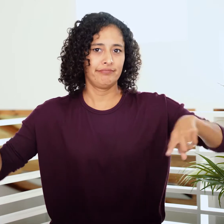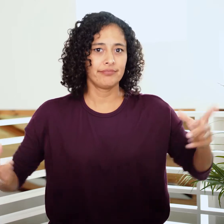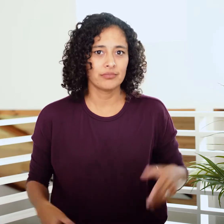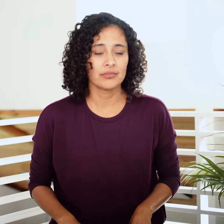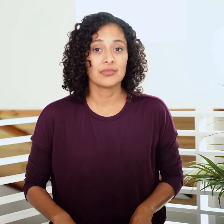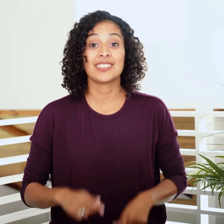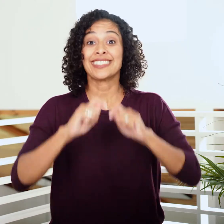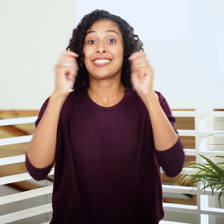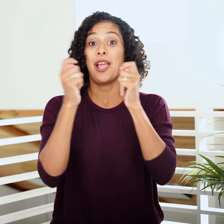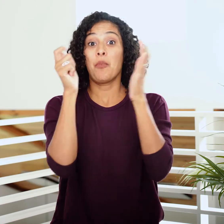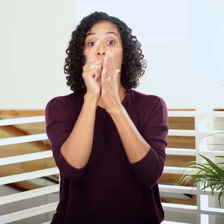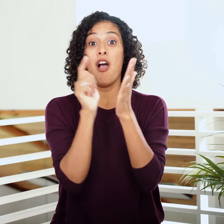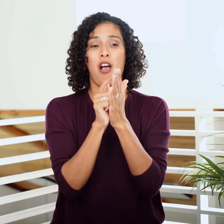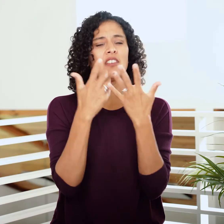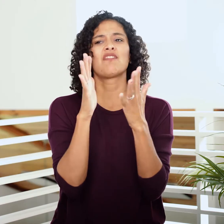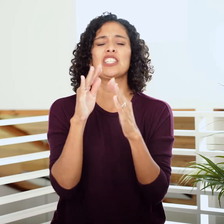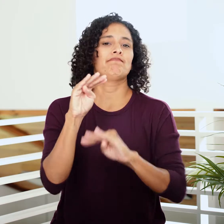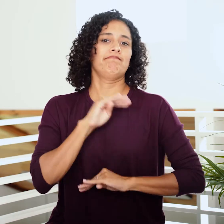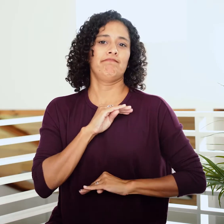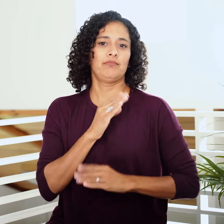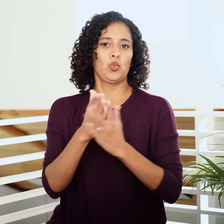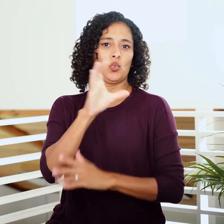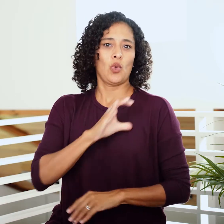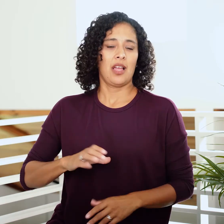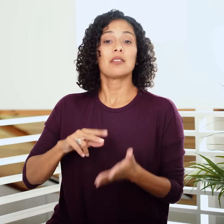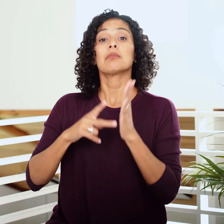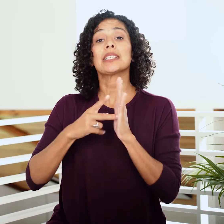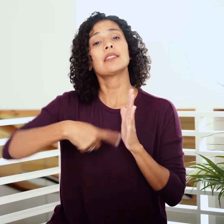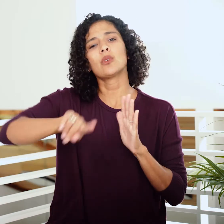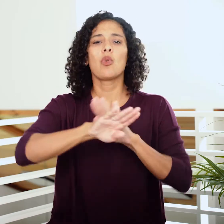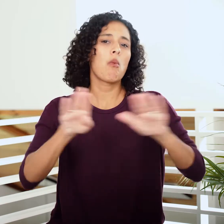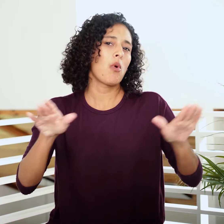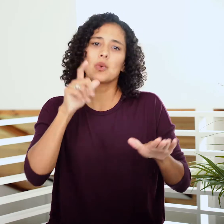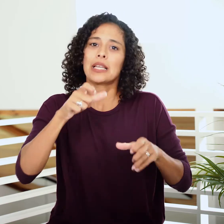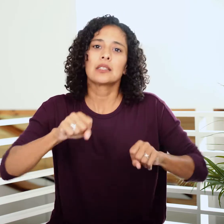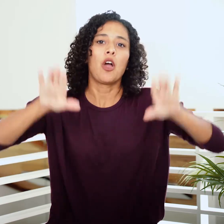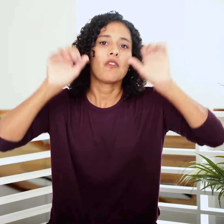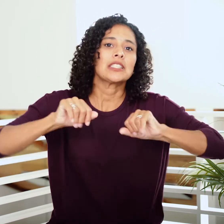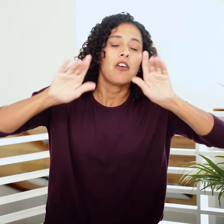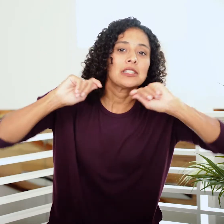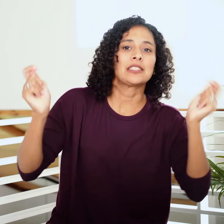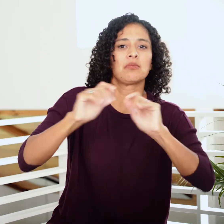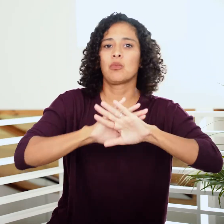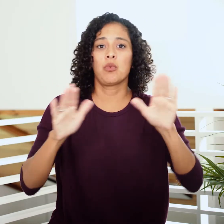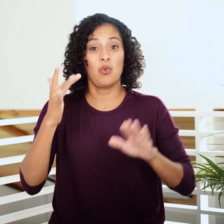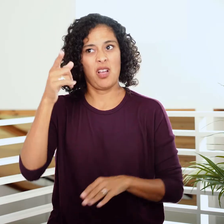The ceremonial laws were fulfilled in Christ, so we no longer need them. There are no more sacrifices,